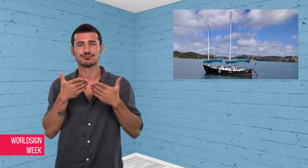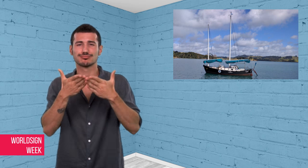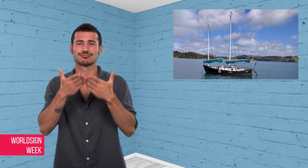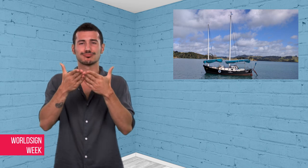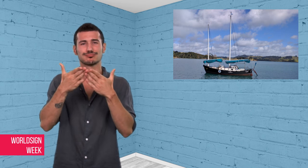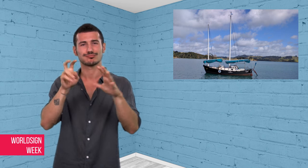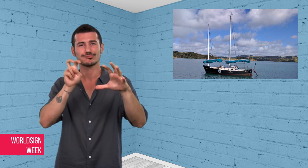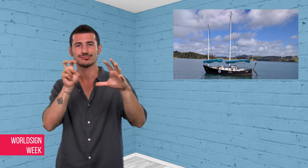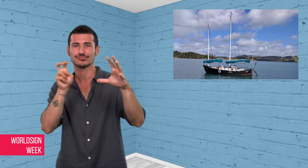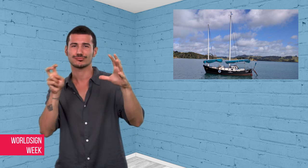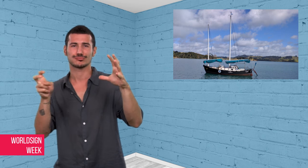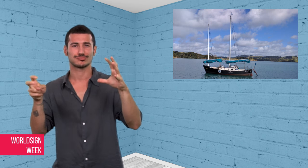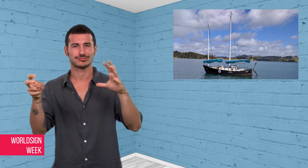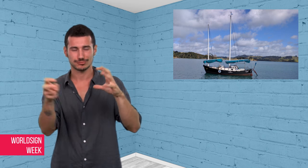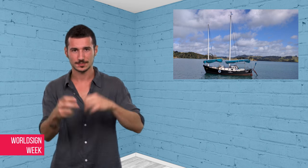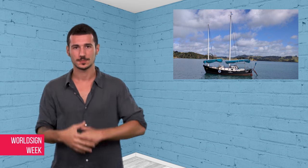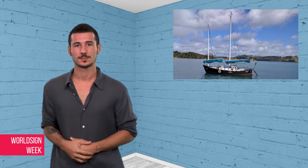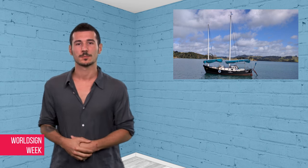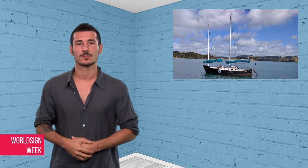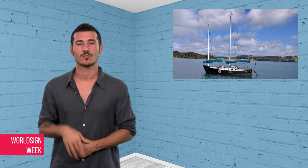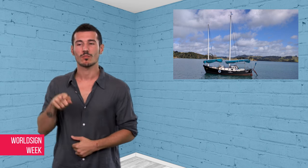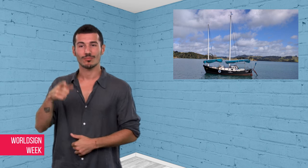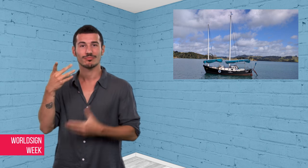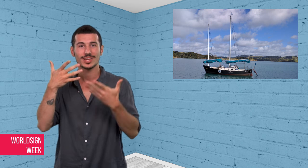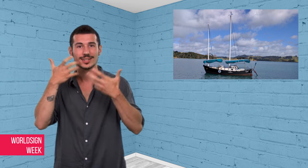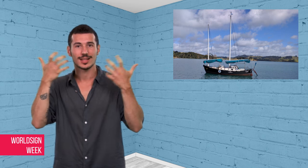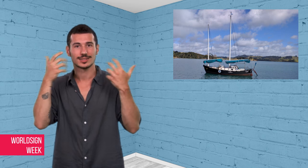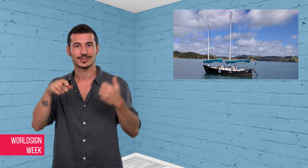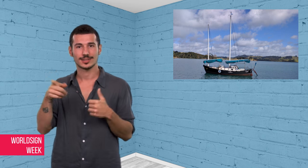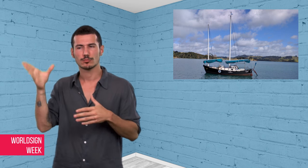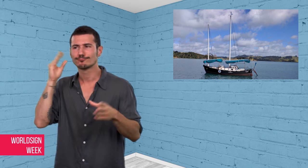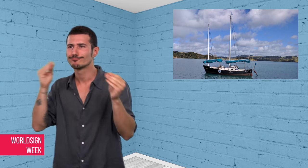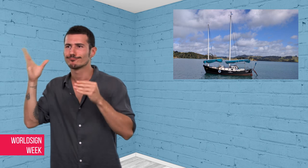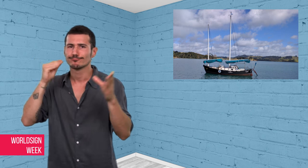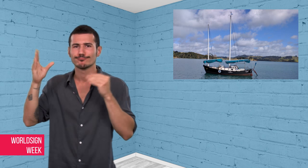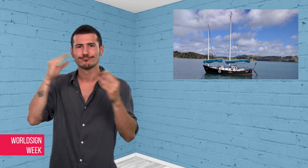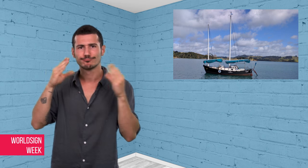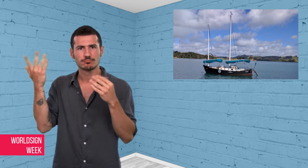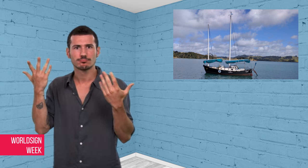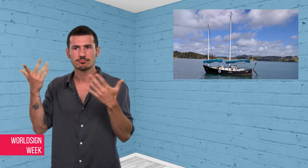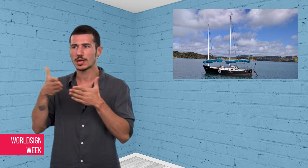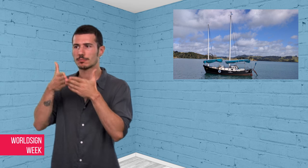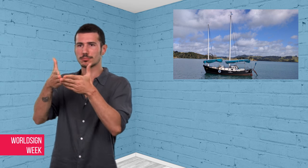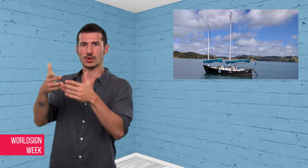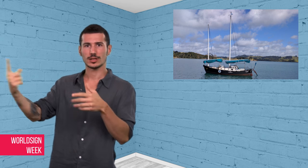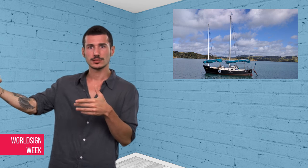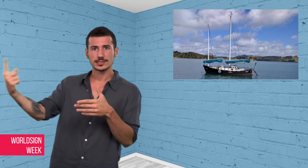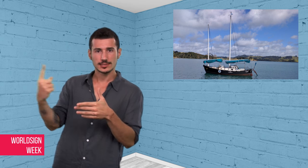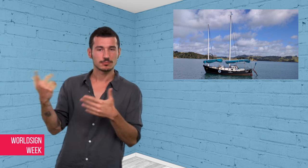He would alert his owner whenever he heard